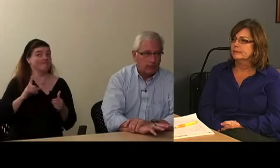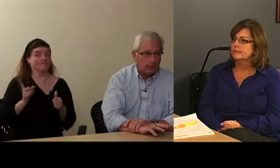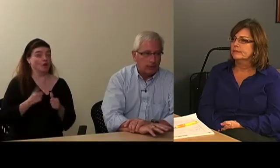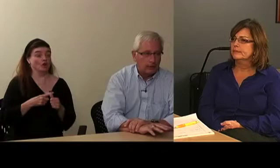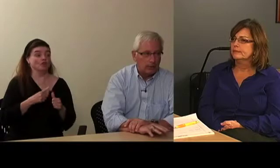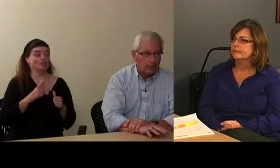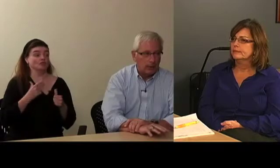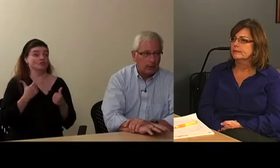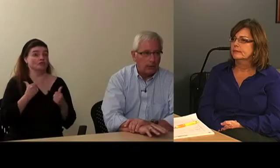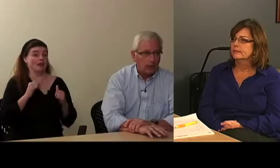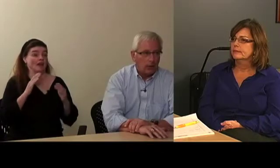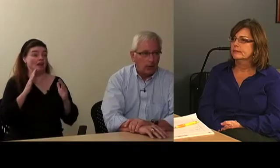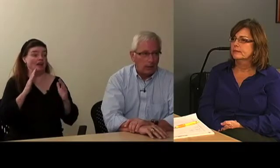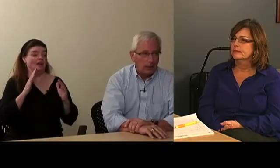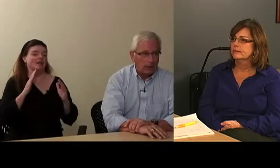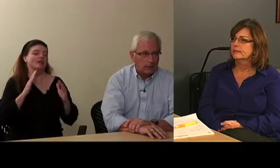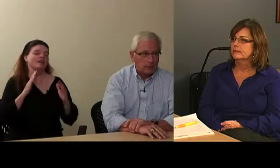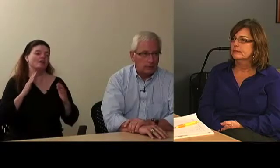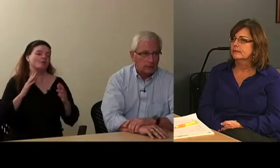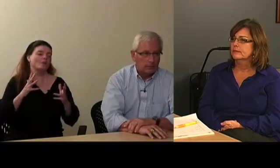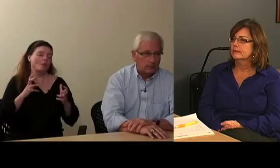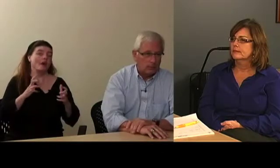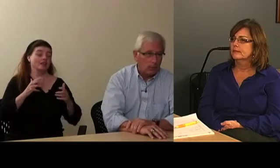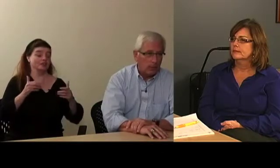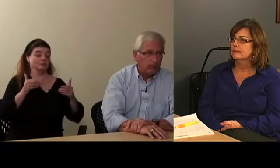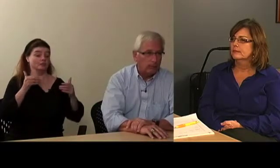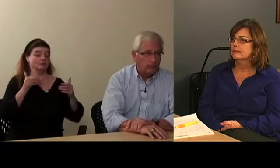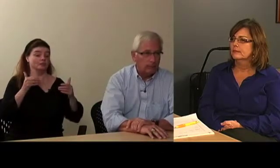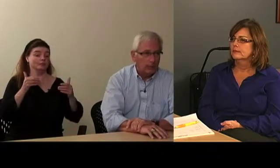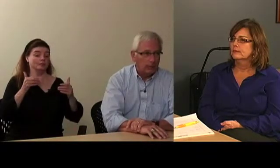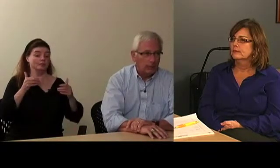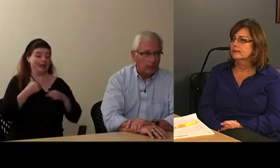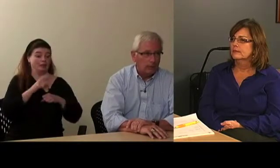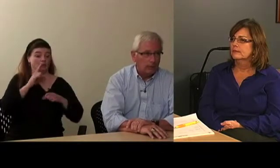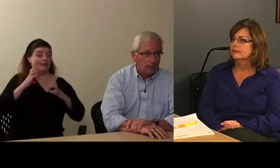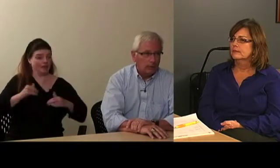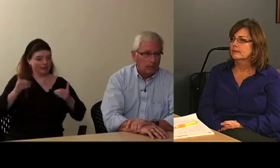is not to delay our client's program.